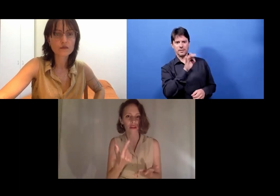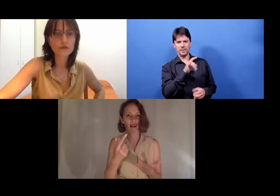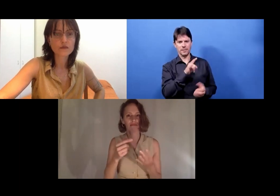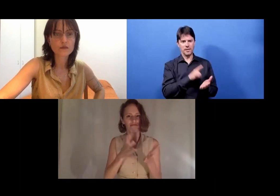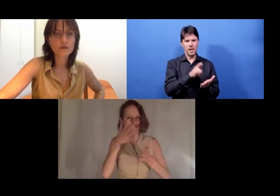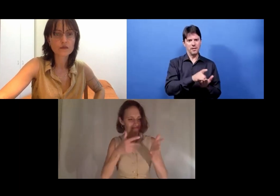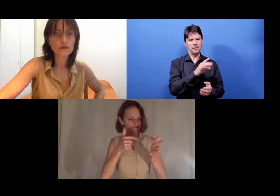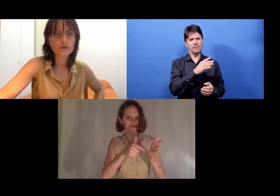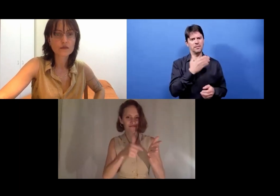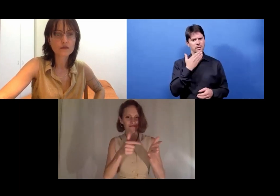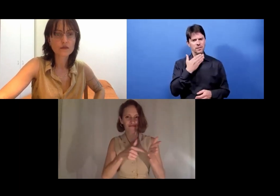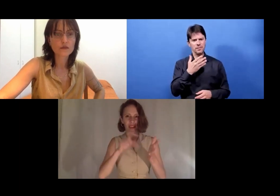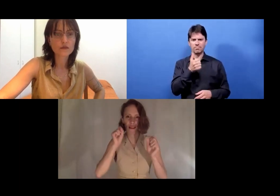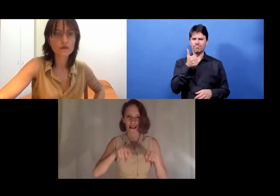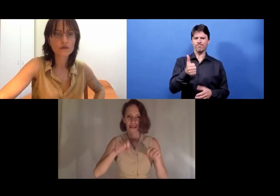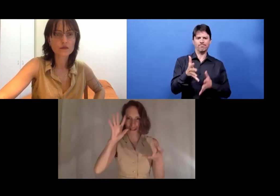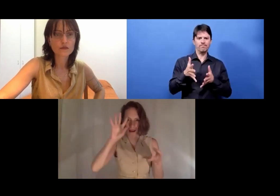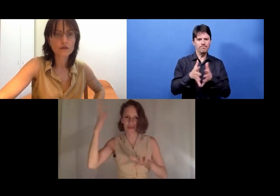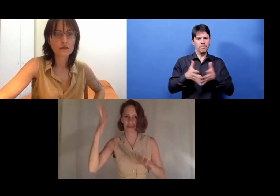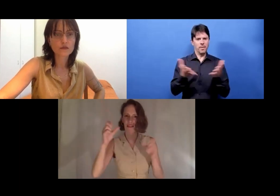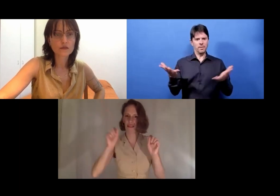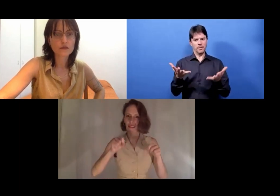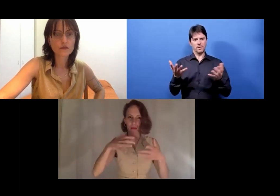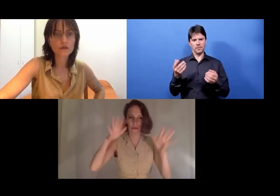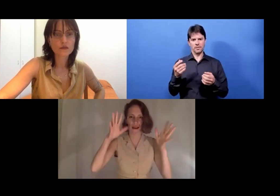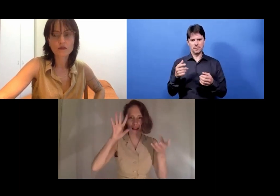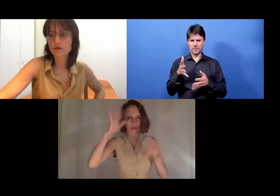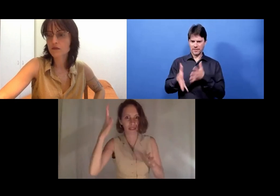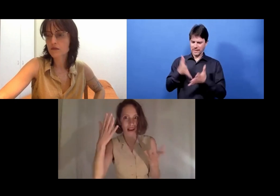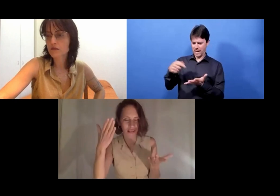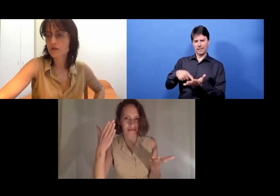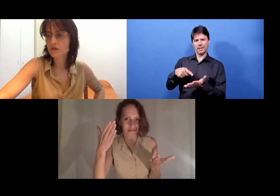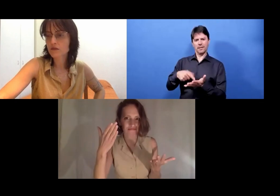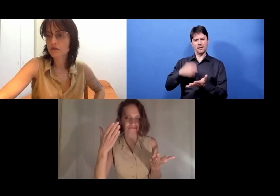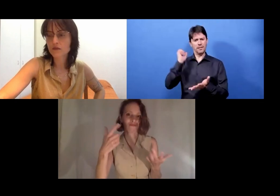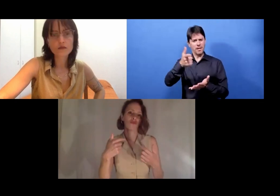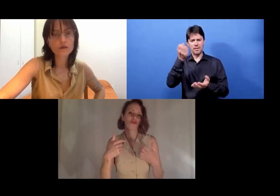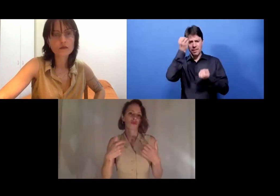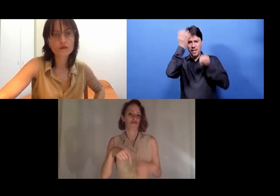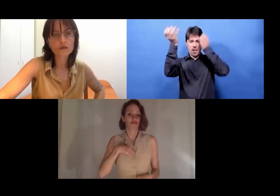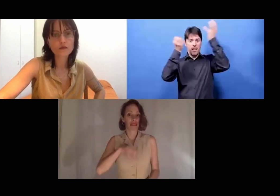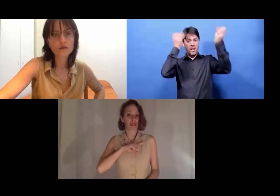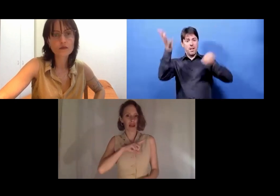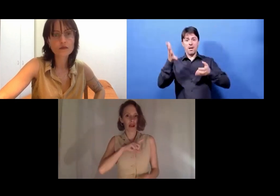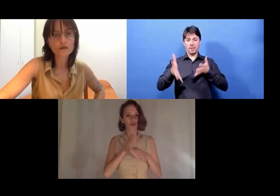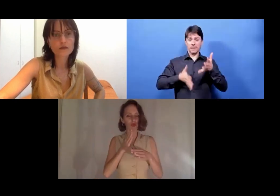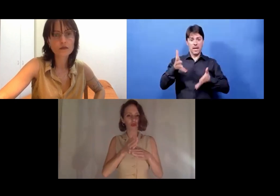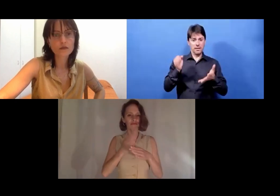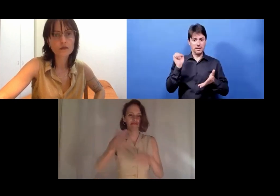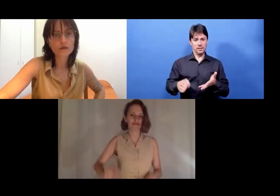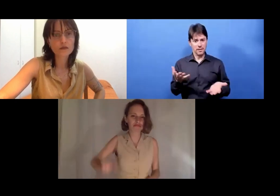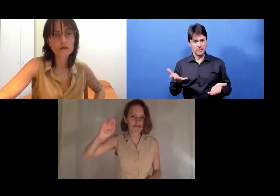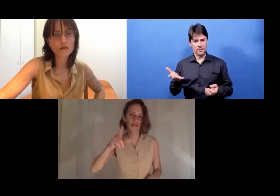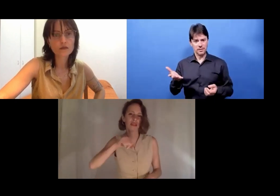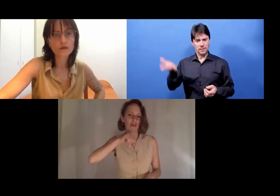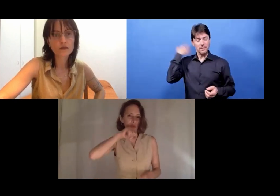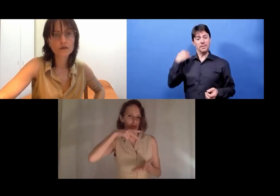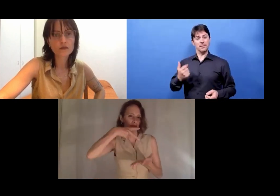And as she said, sign language and sign language poetry can also be very abstract.